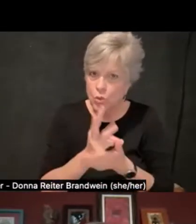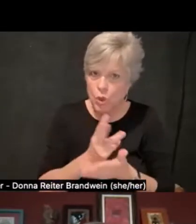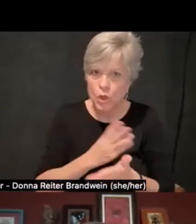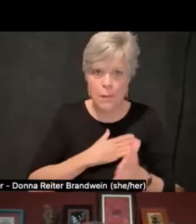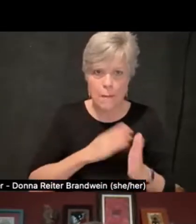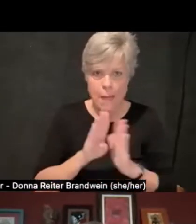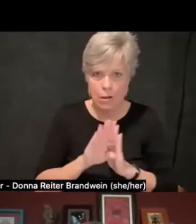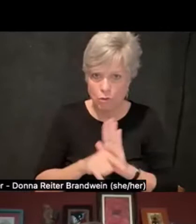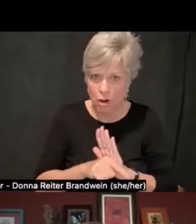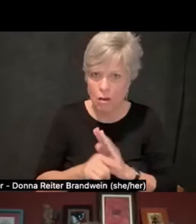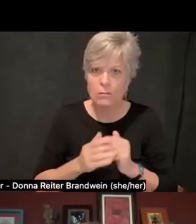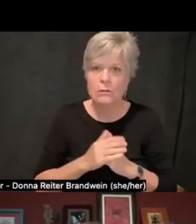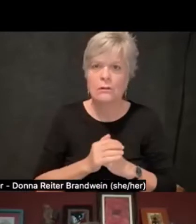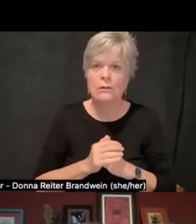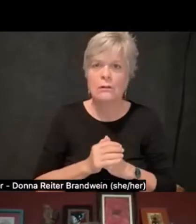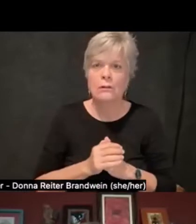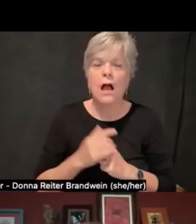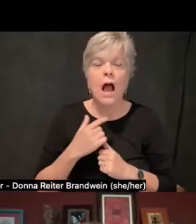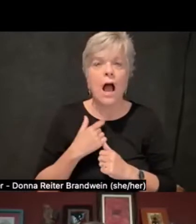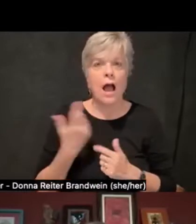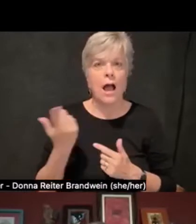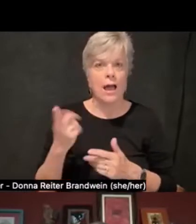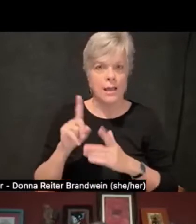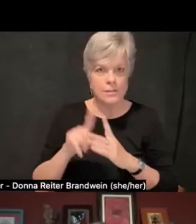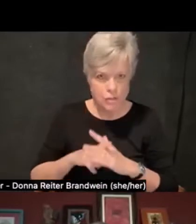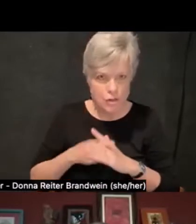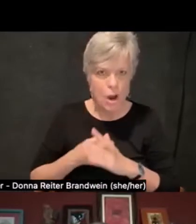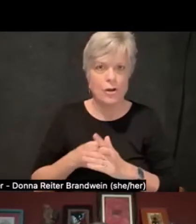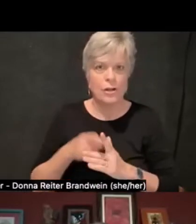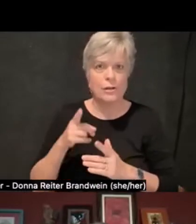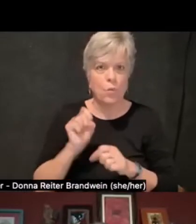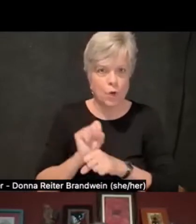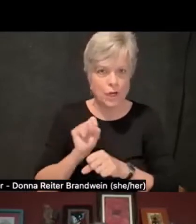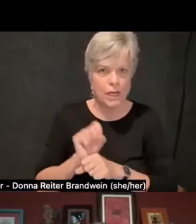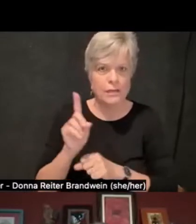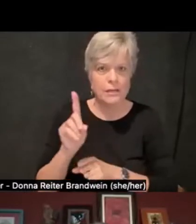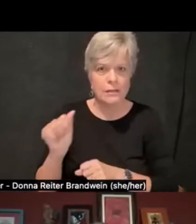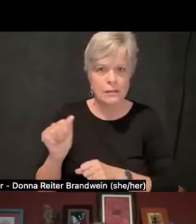So I really sort of came into disability services during my graduate work,